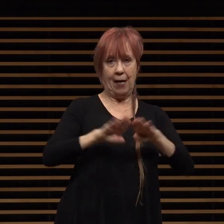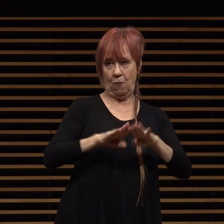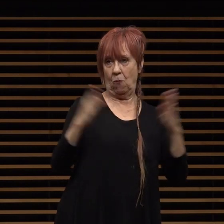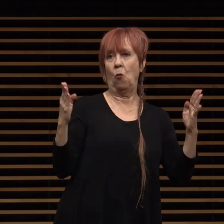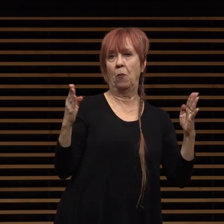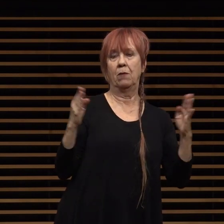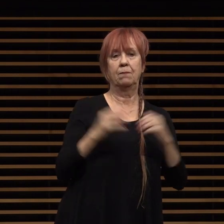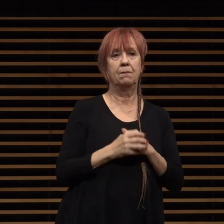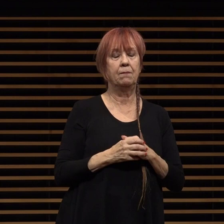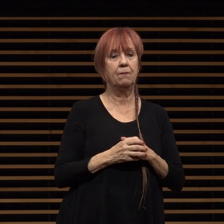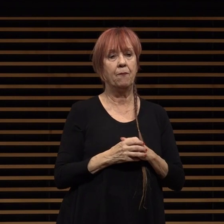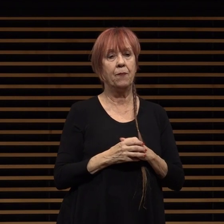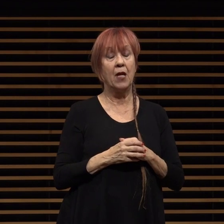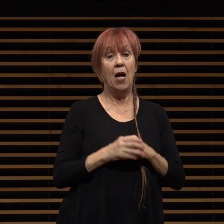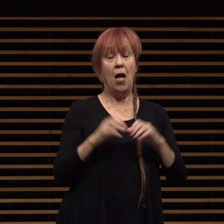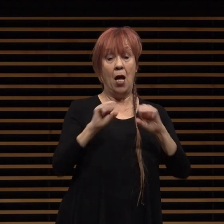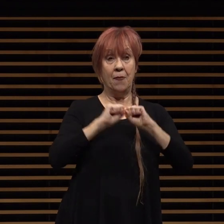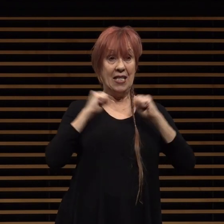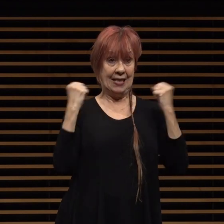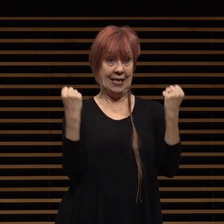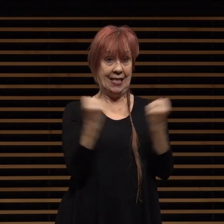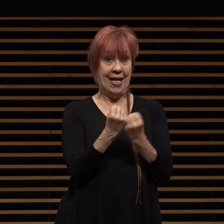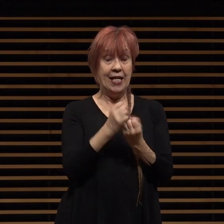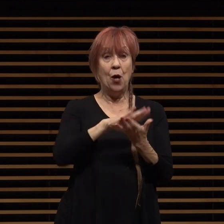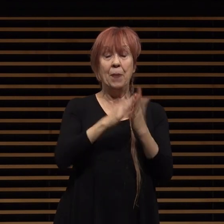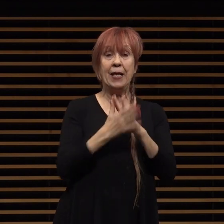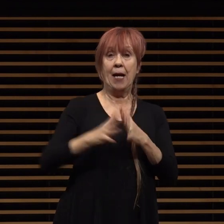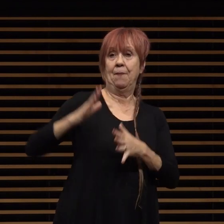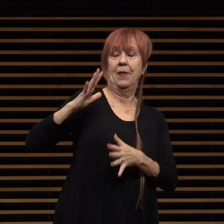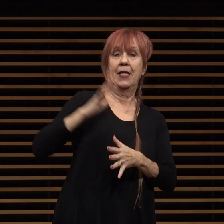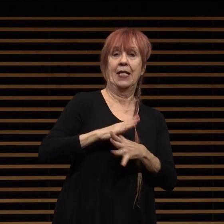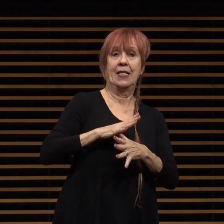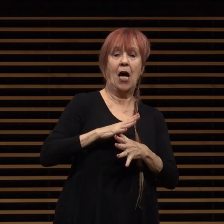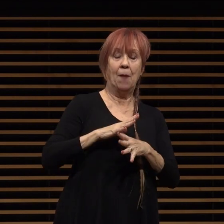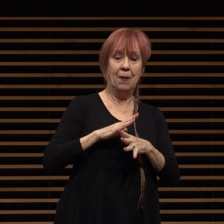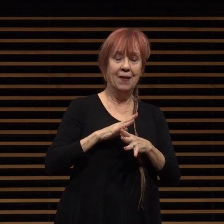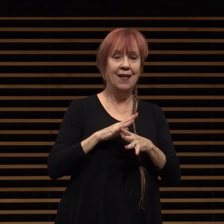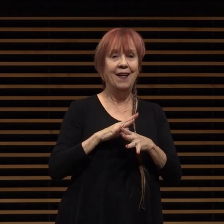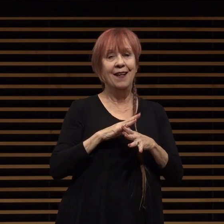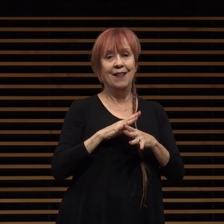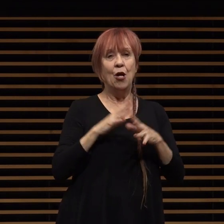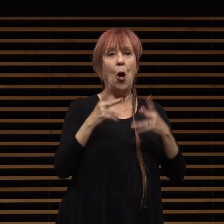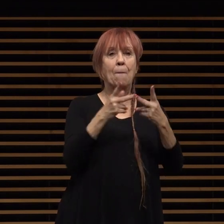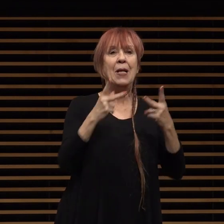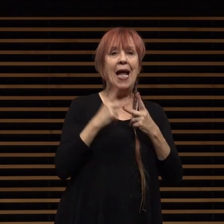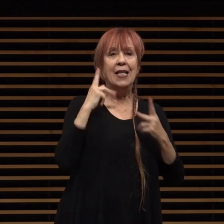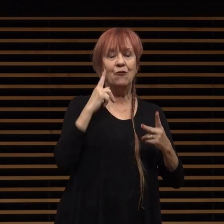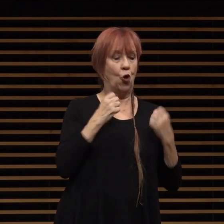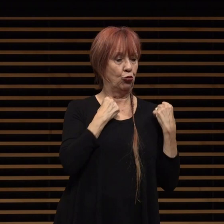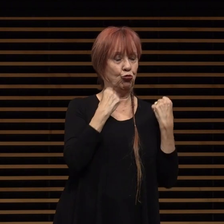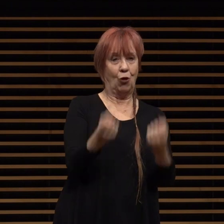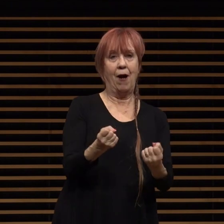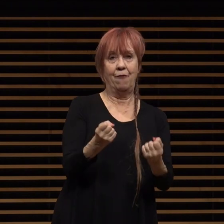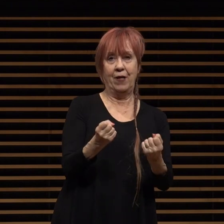the state the stadium became the number one drive-in location for entertainment